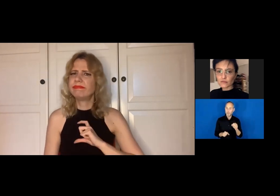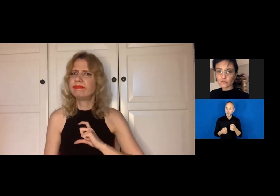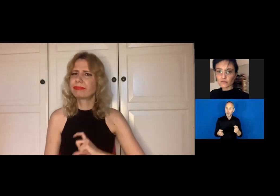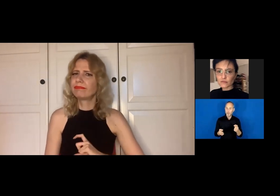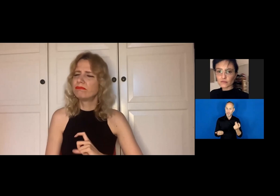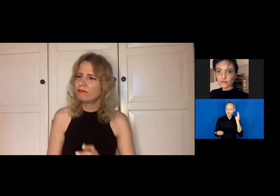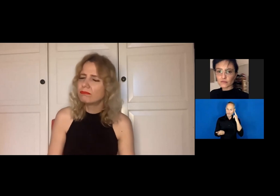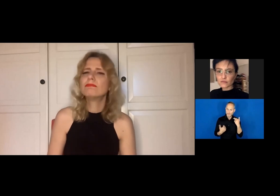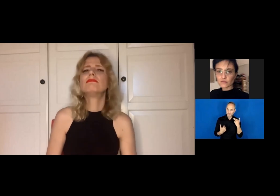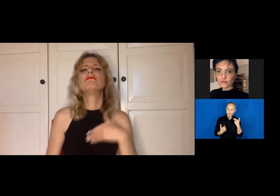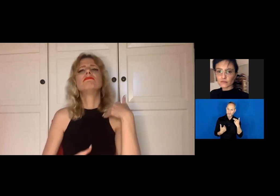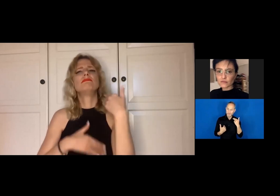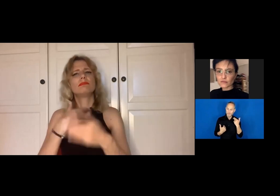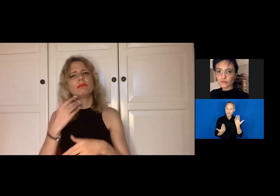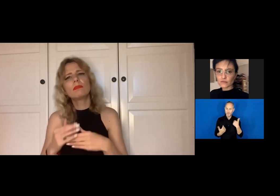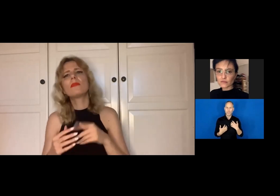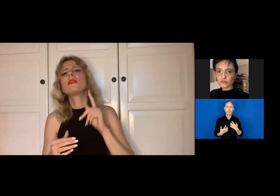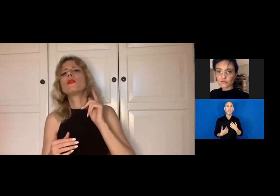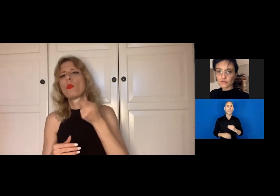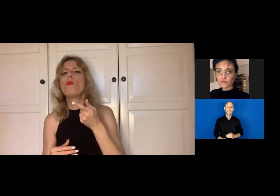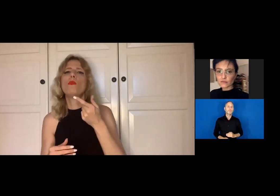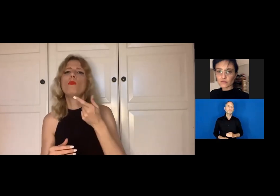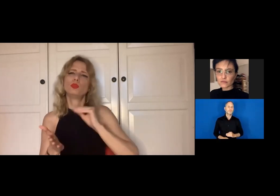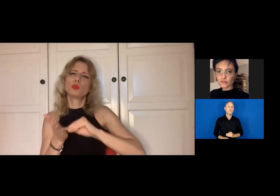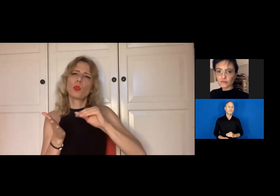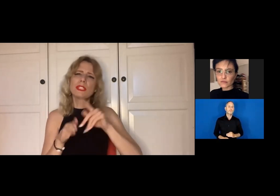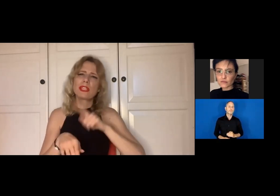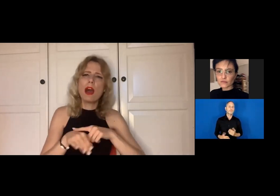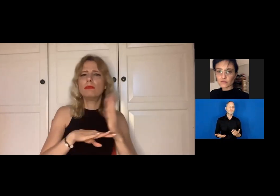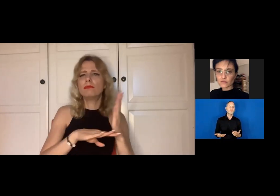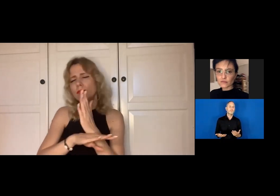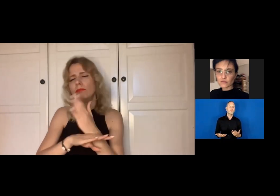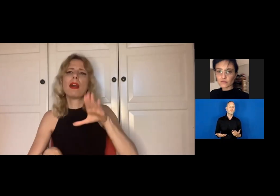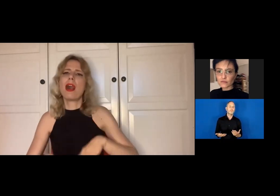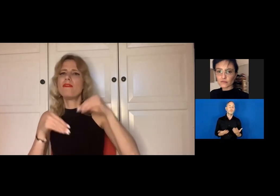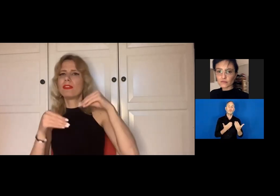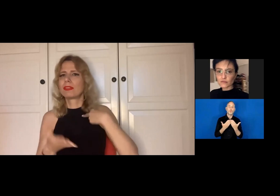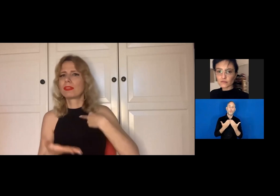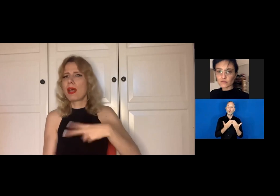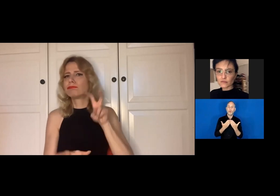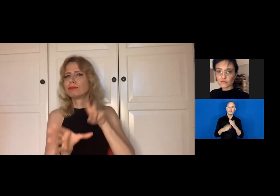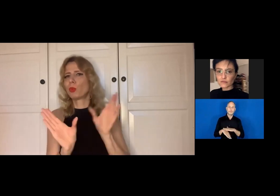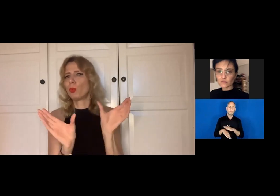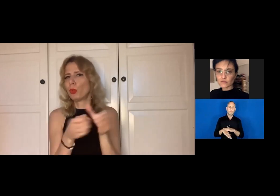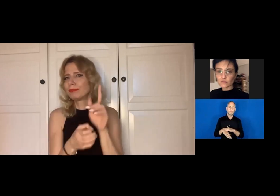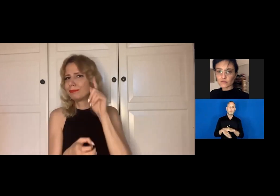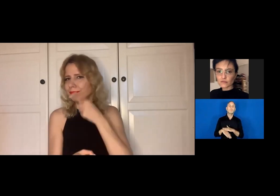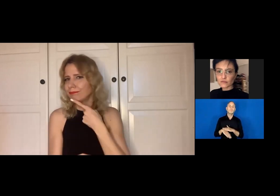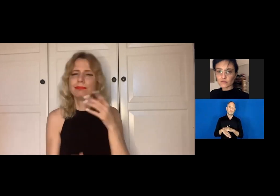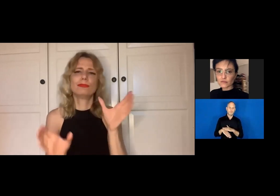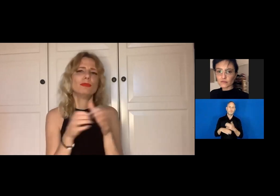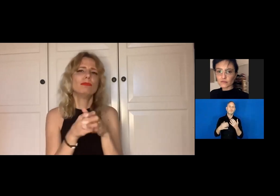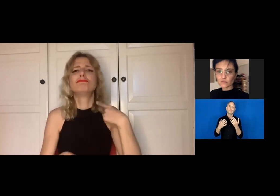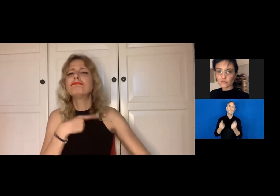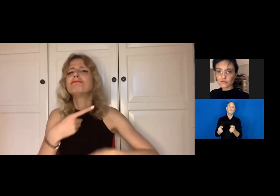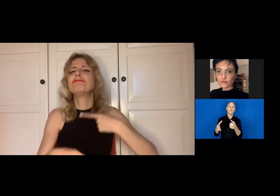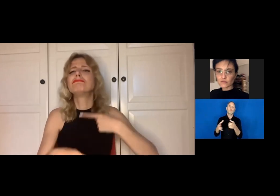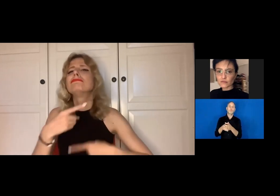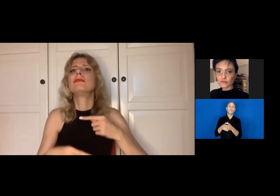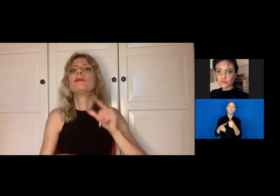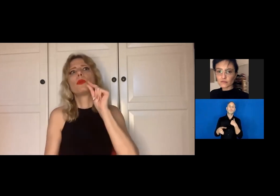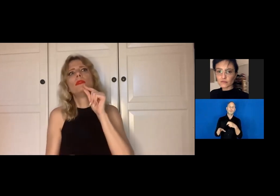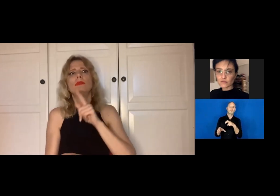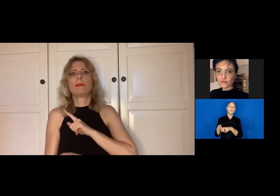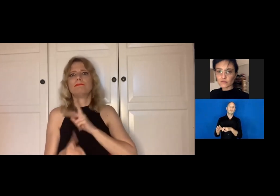That would make me really sad. When I joined the Deaf school, I also joined a dancing group in this Deaf school.